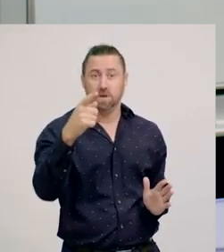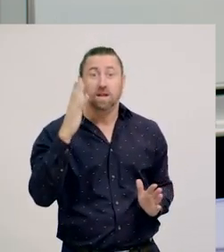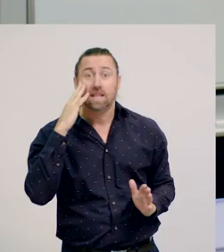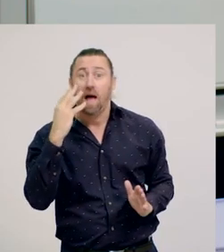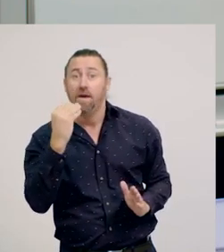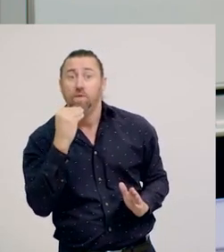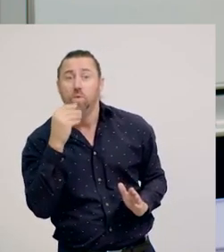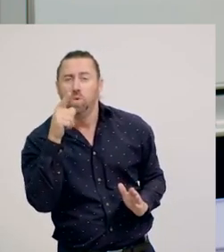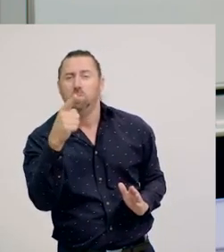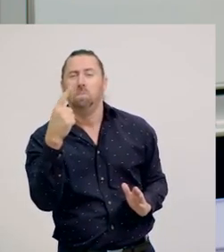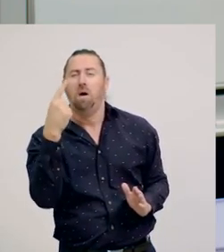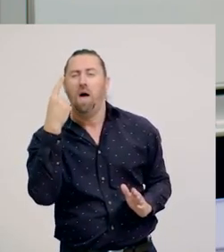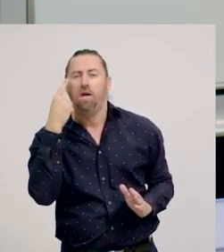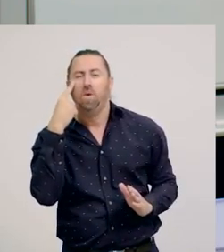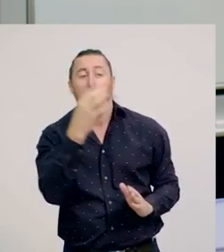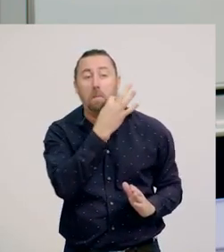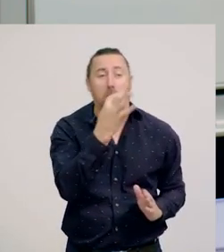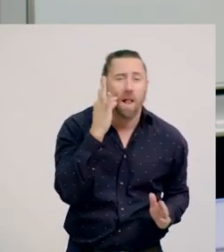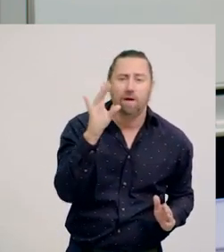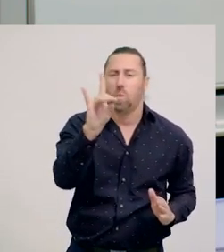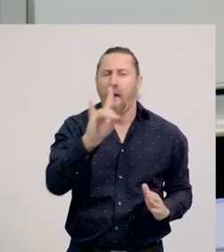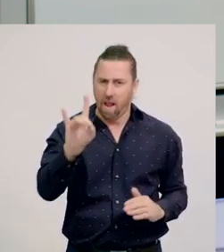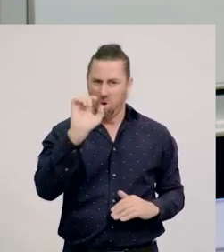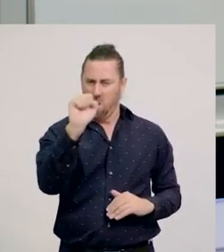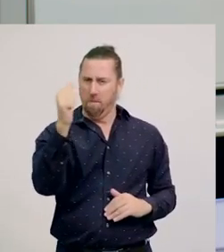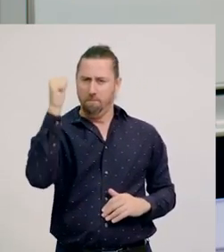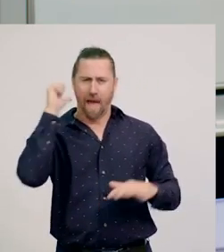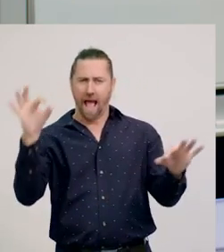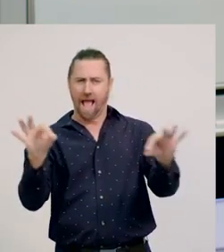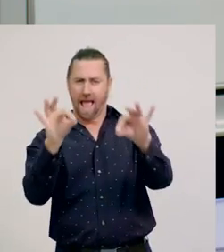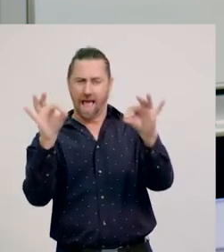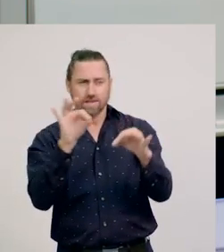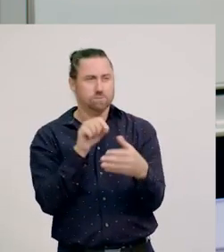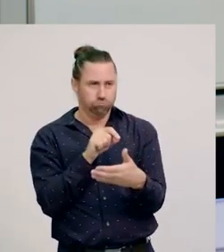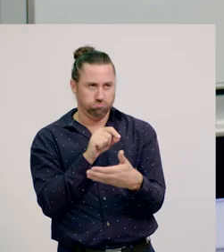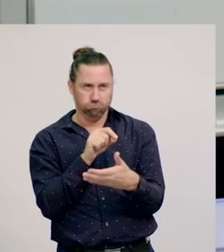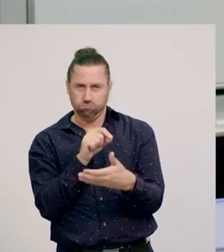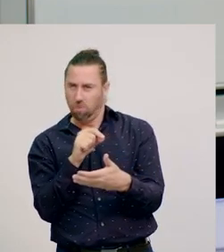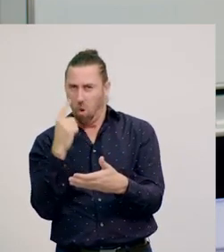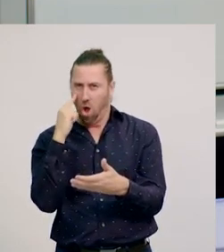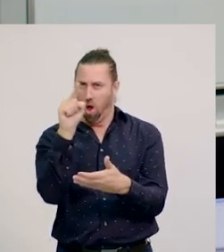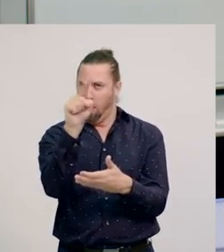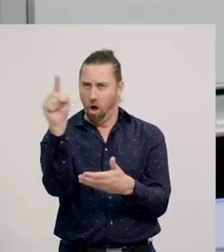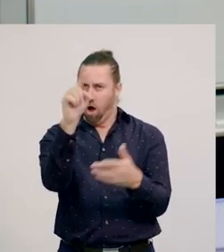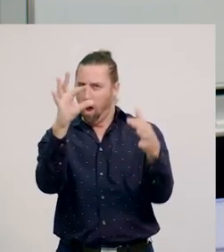you might like to observe the behaviour of plants and animals in your backyard. Record some notes on the types of interactions you see,